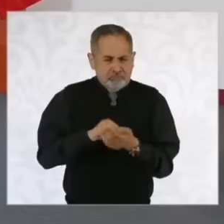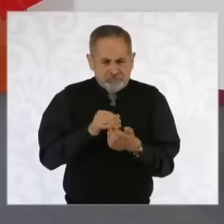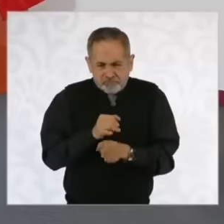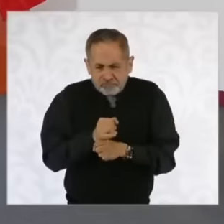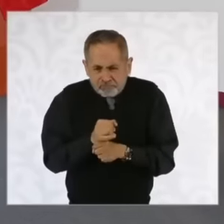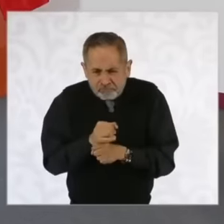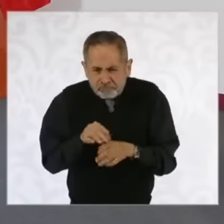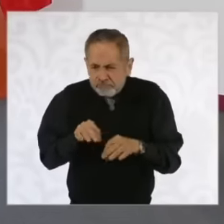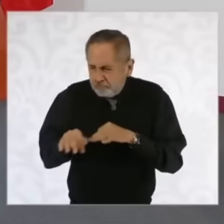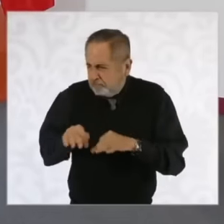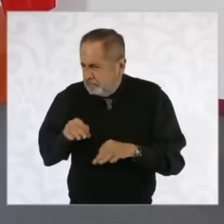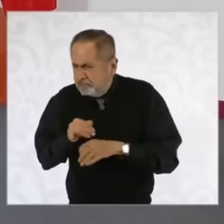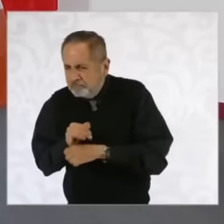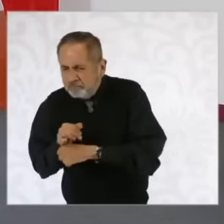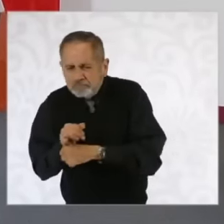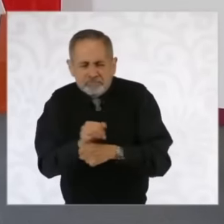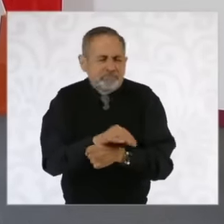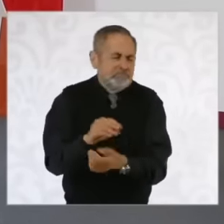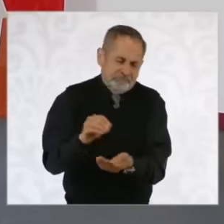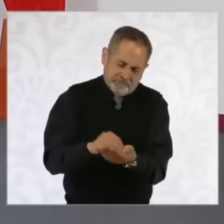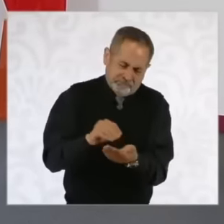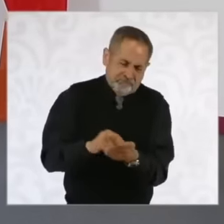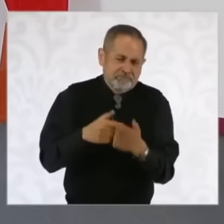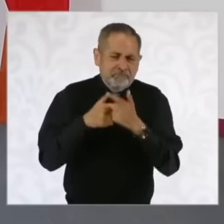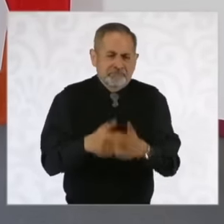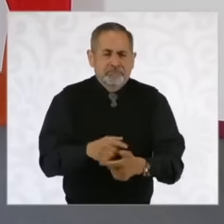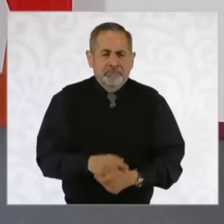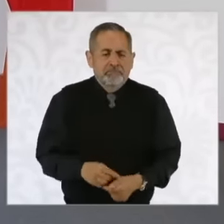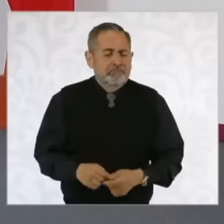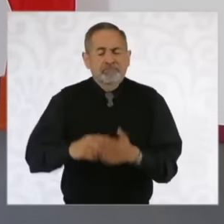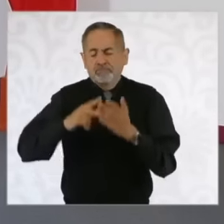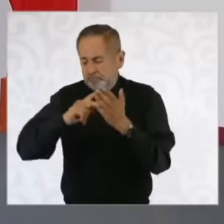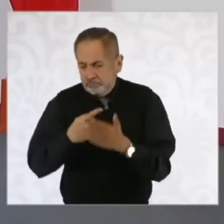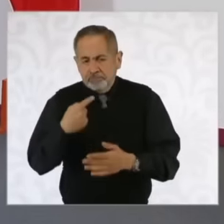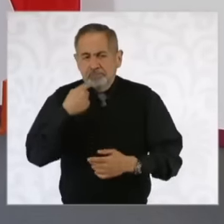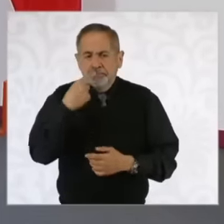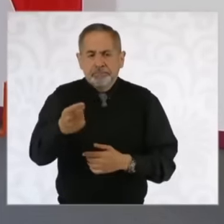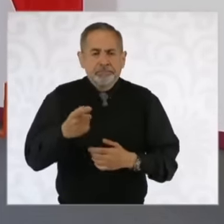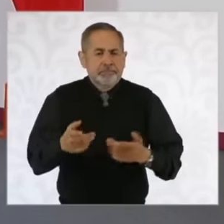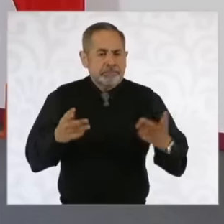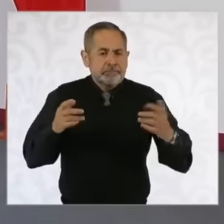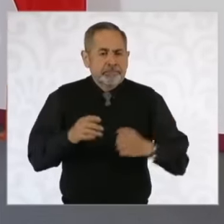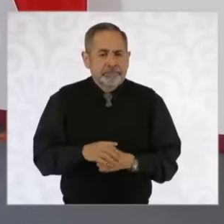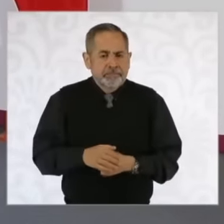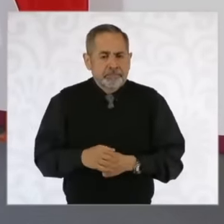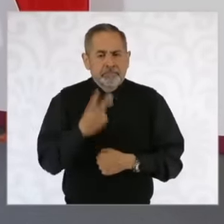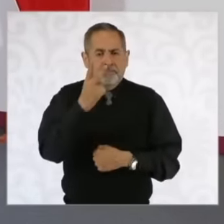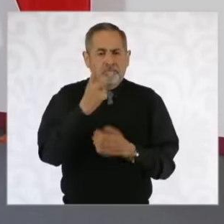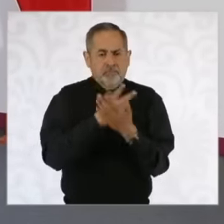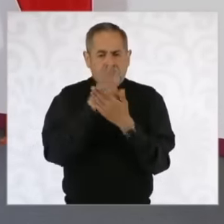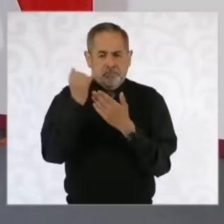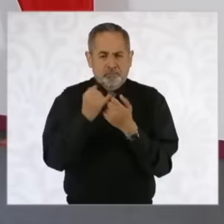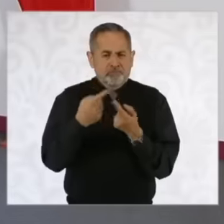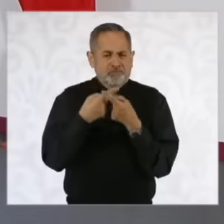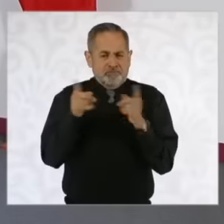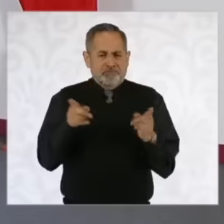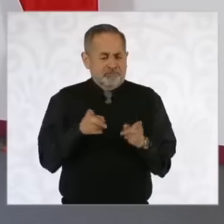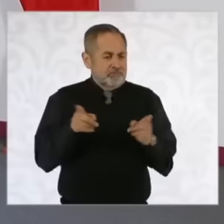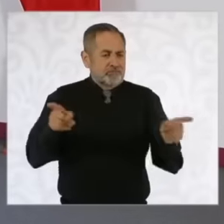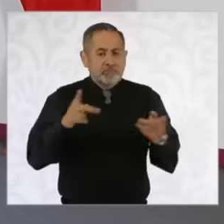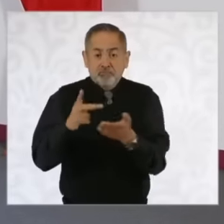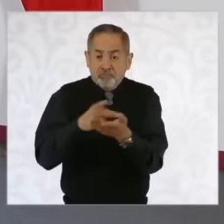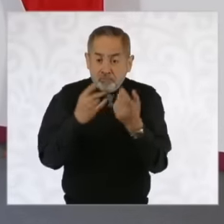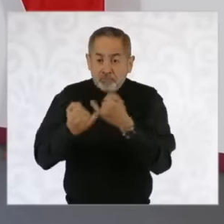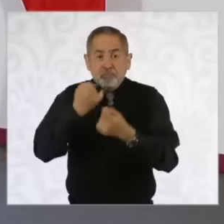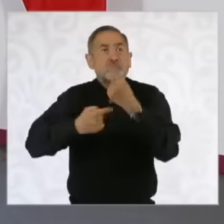on it, I repeat with two different policies, we are not going to return to what was before because it did not lead to